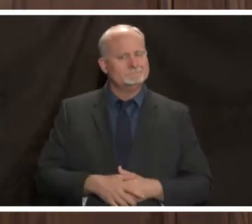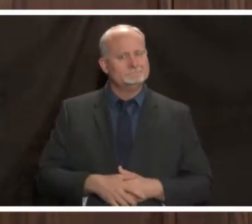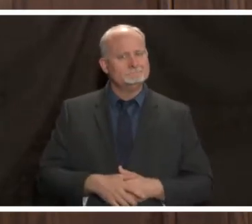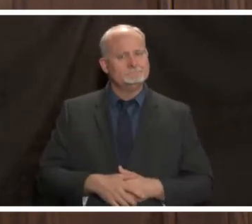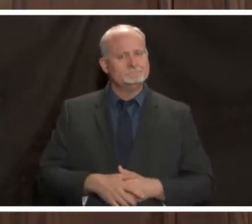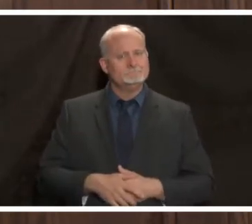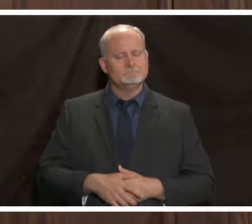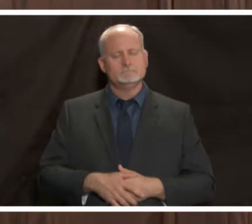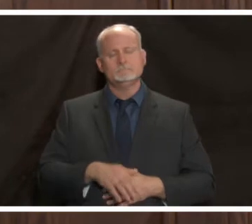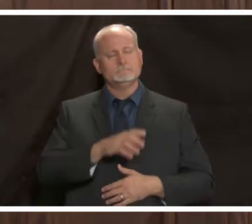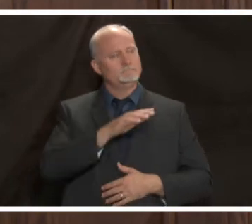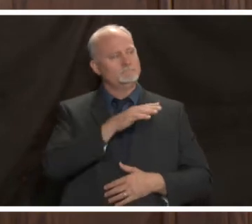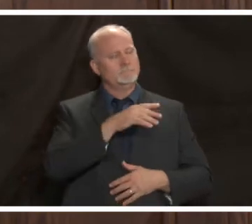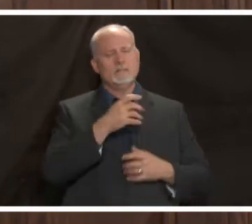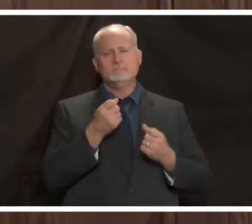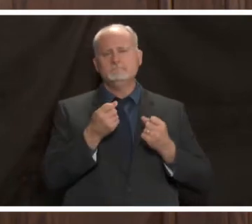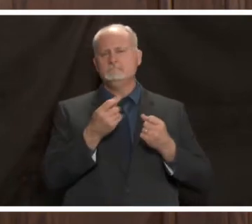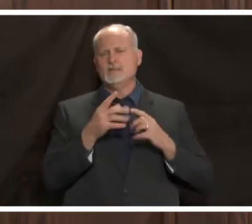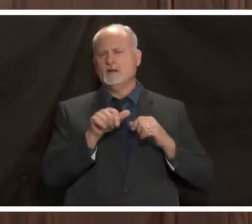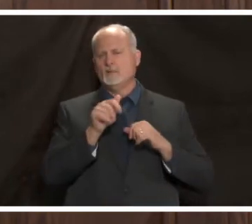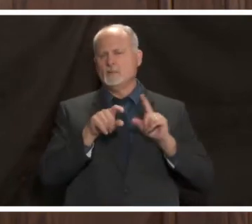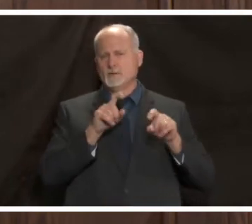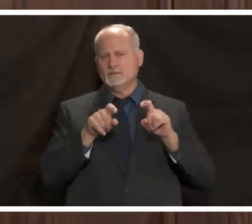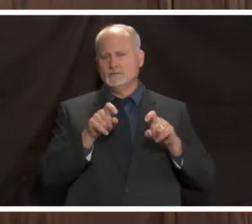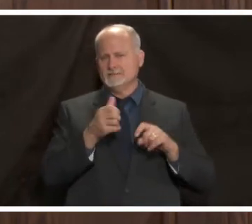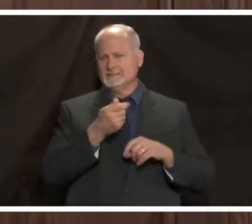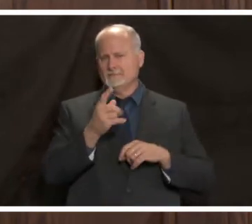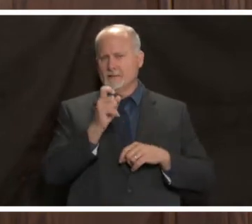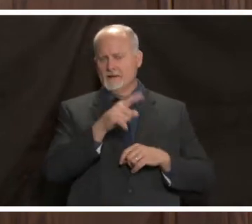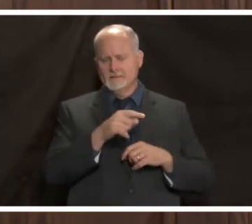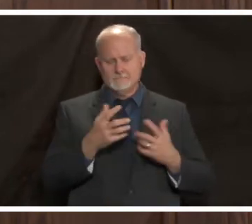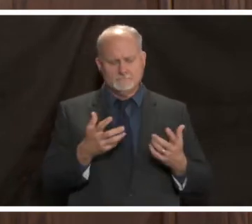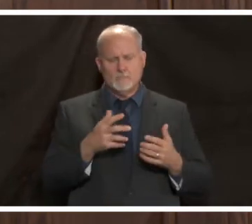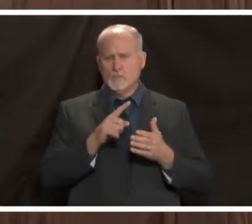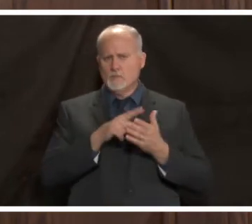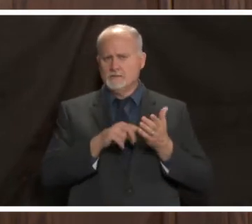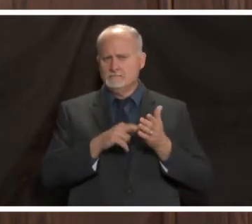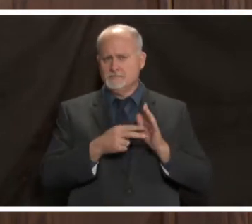a lot of overlapping questions a few of you have asked what it means when we hear the vaccine is